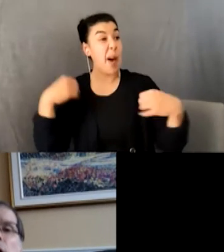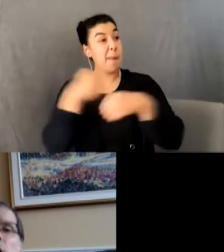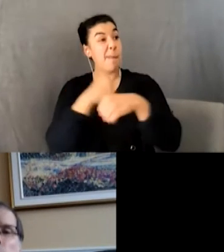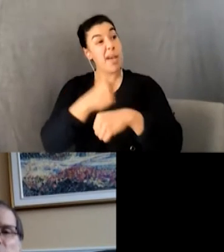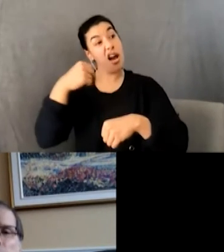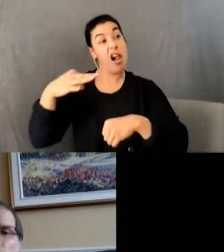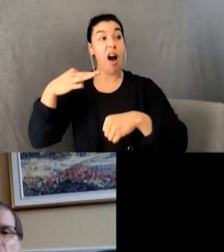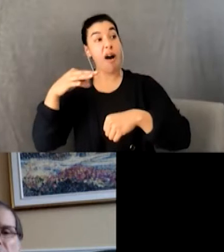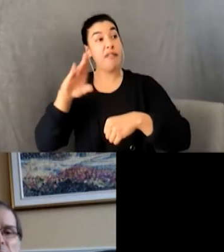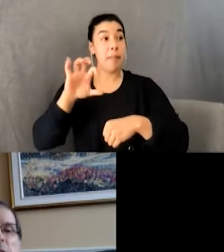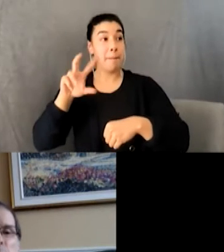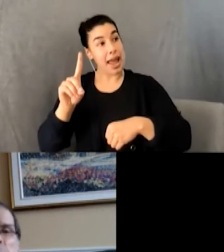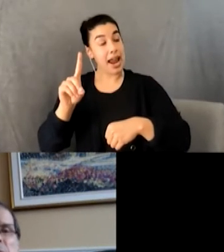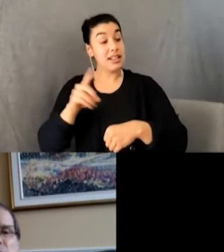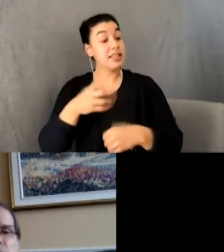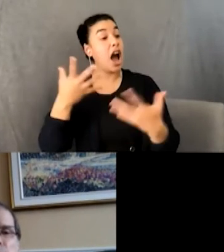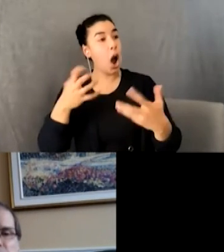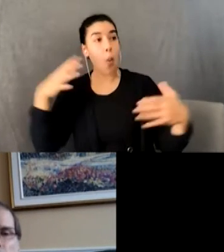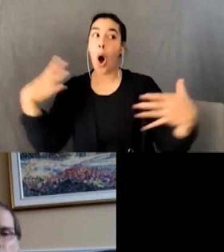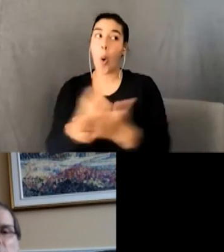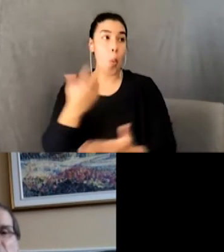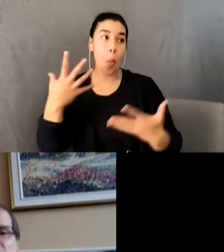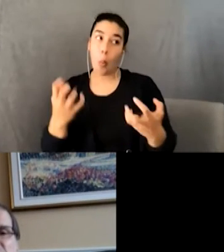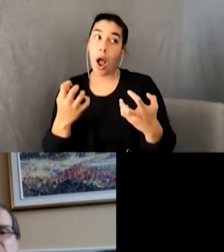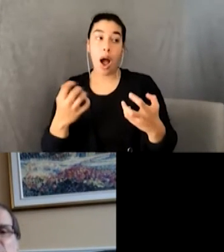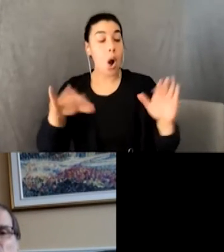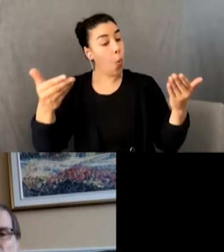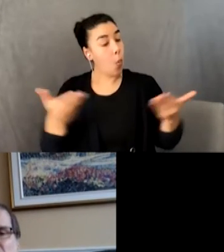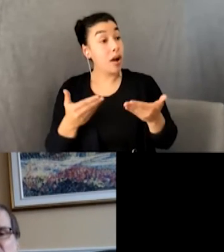Welcome aboard. Meet me after school tomorrow, and I’ll take you to our practice.”